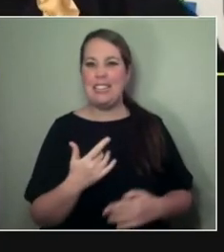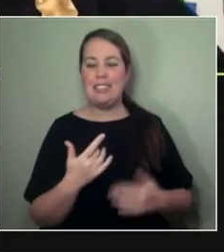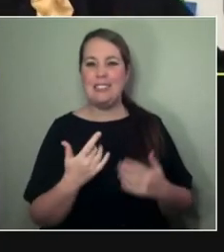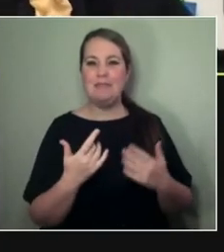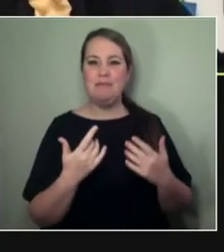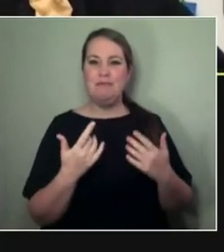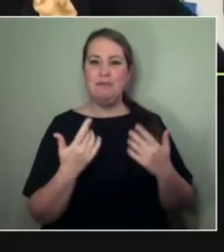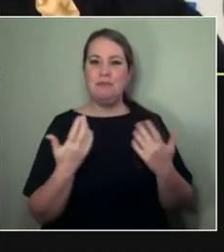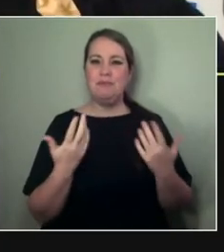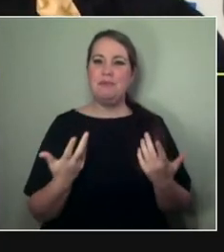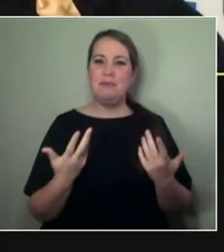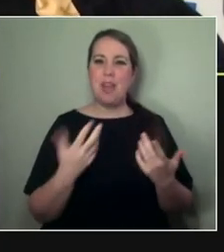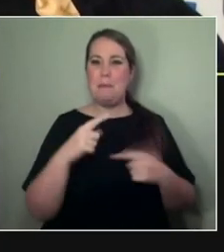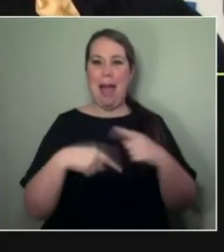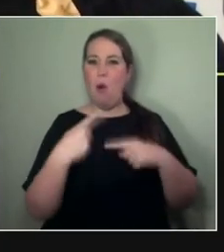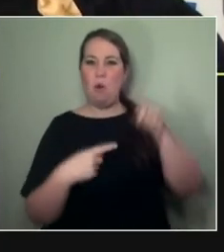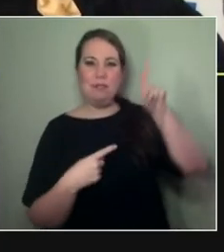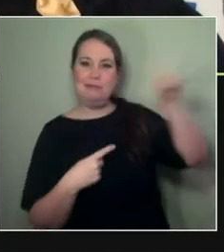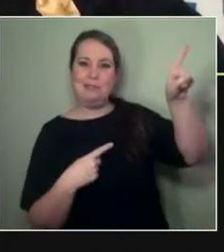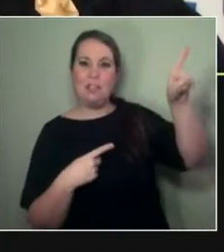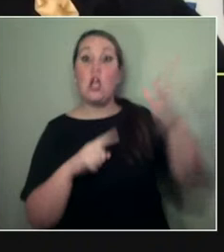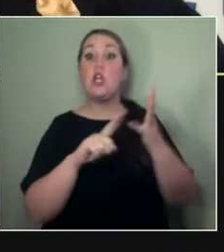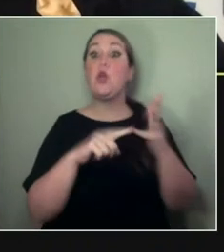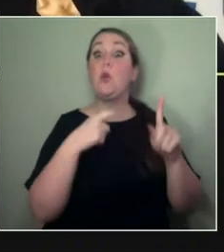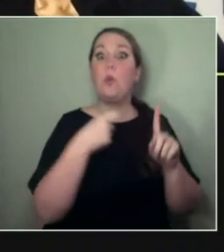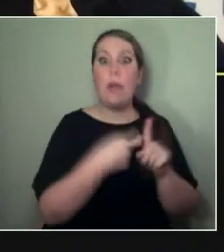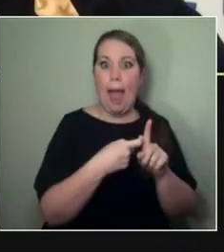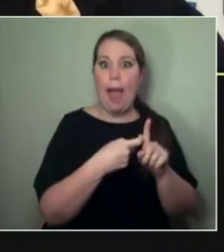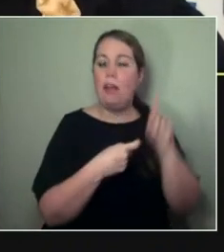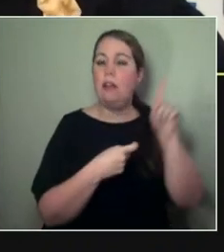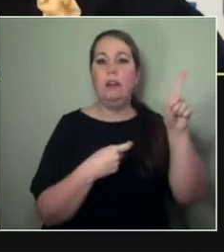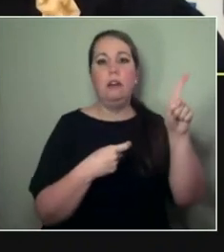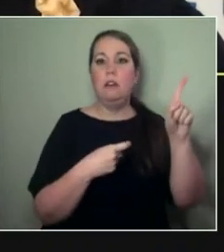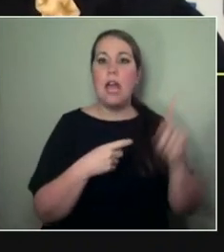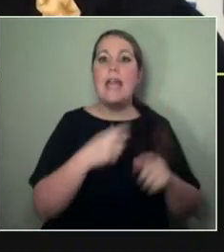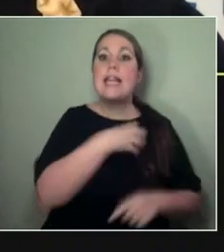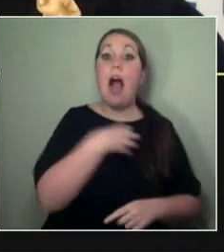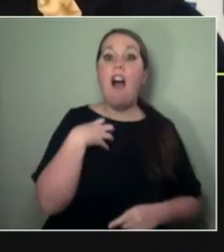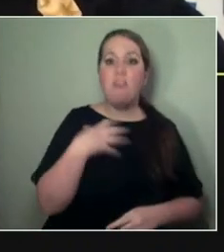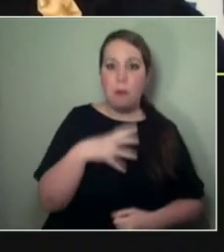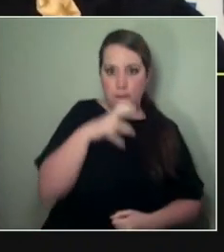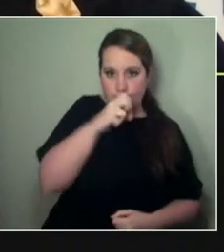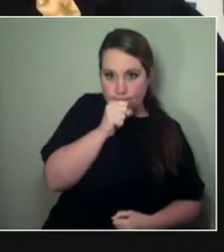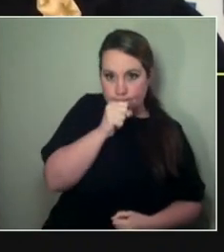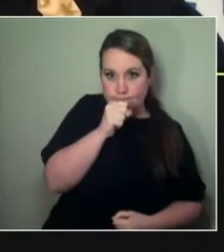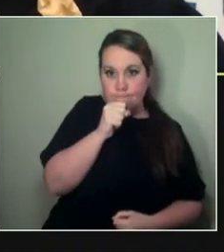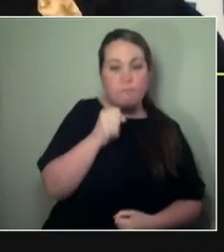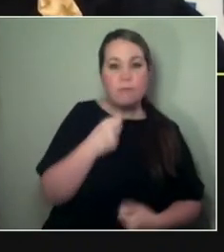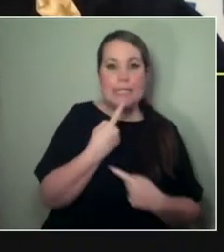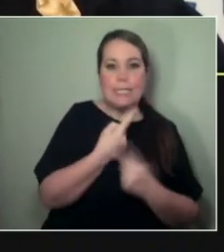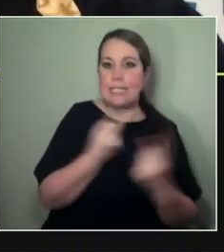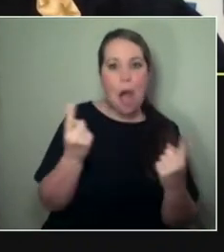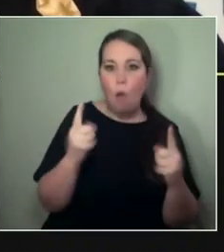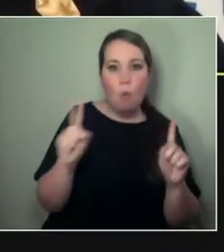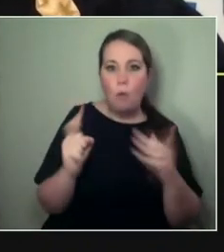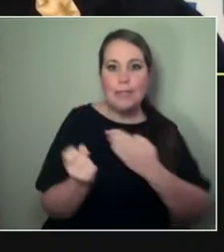So it was really quite hard to articulate that. But when you were in it, you understood that it was just